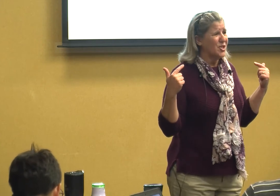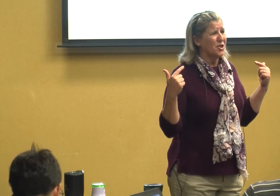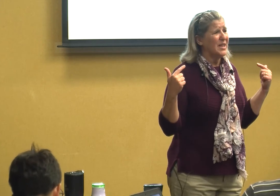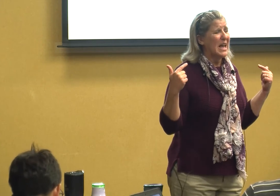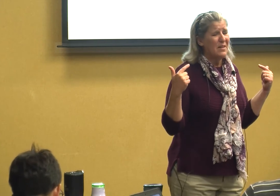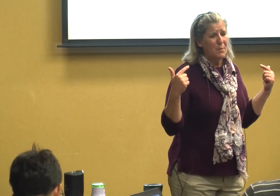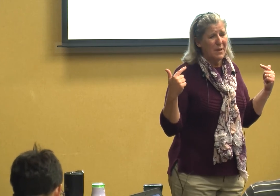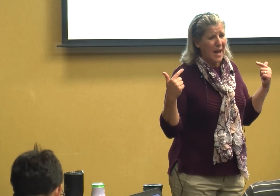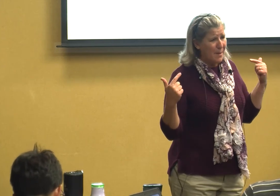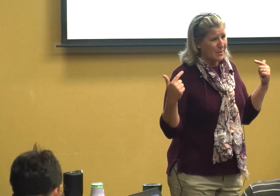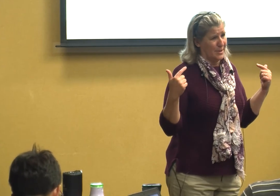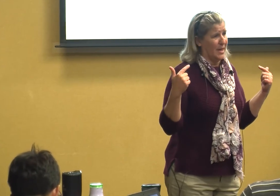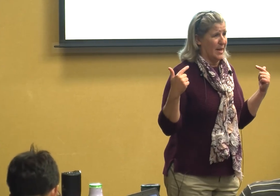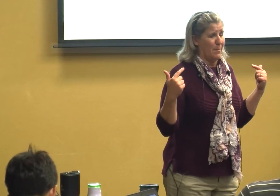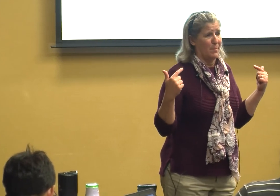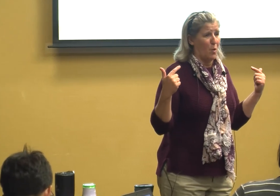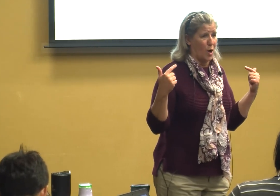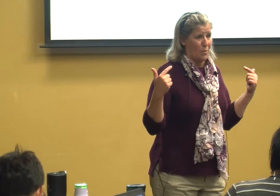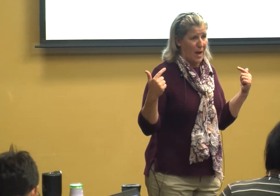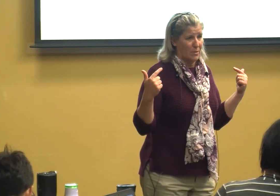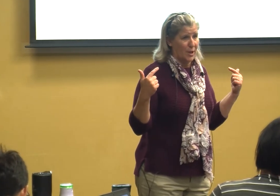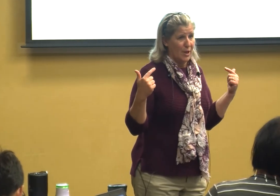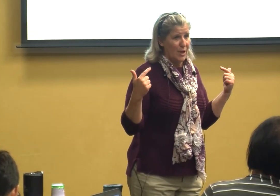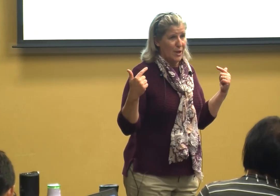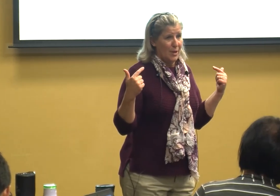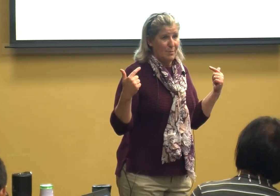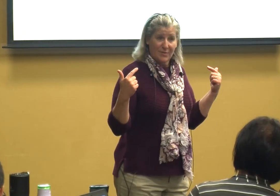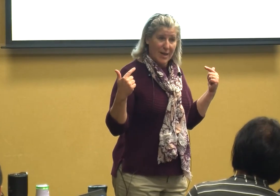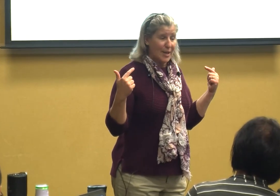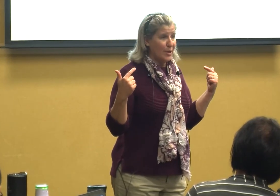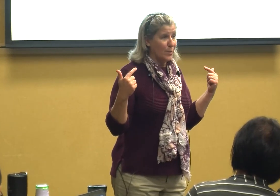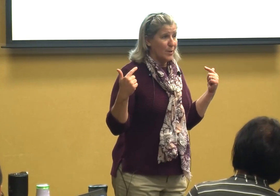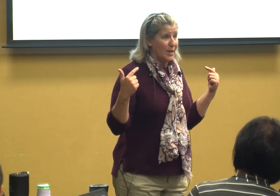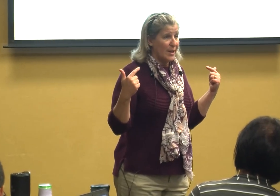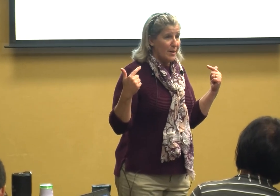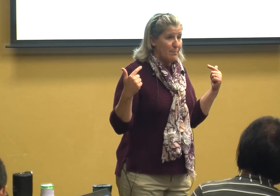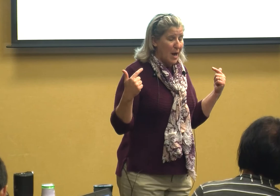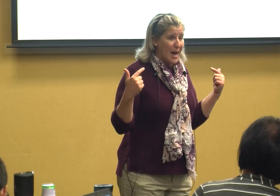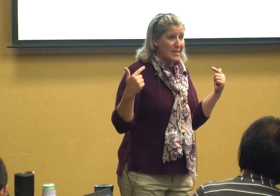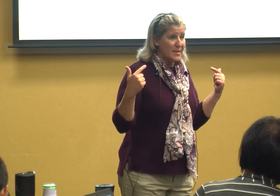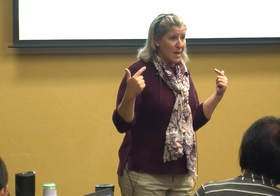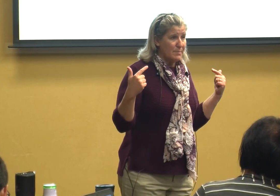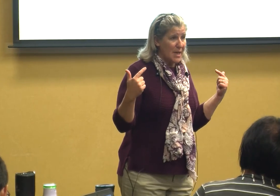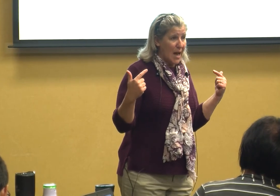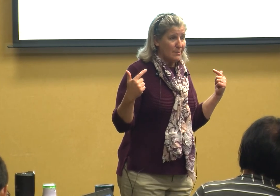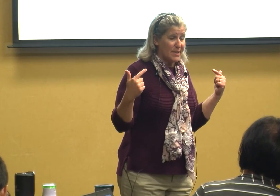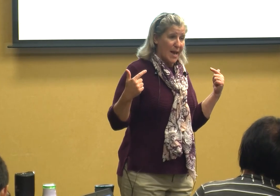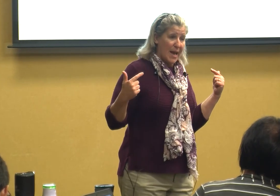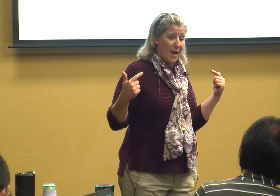shouldn't even be able to get up and walk around but they do but sometimes they have